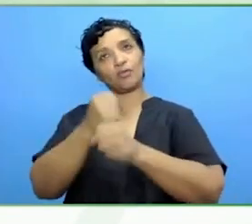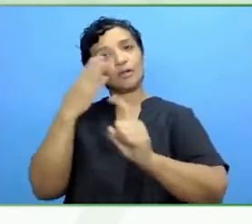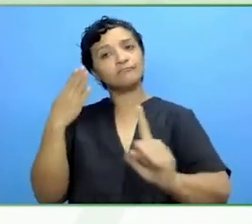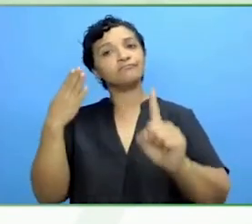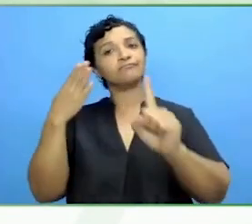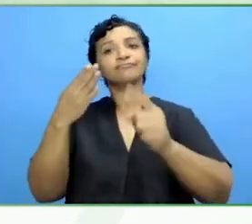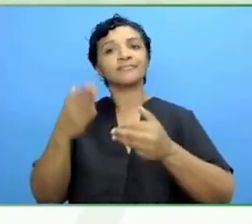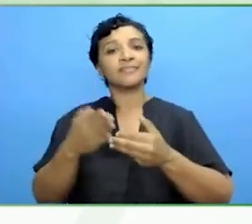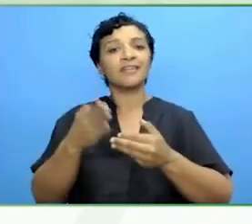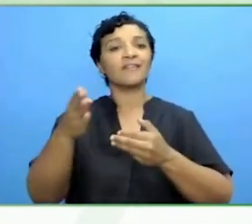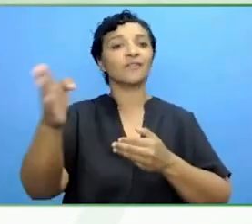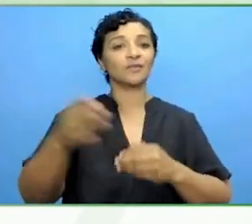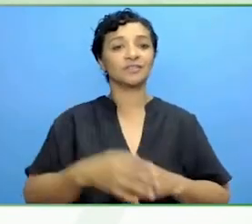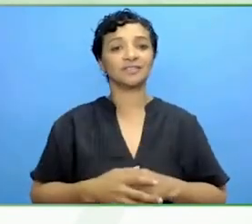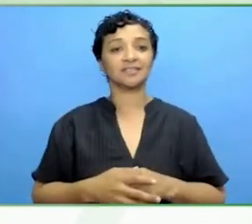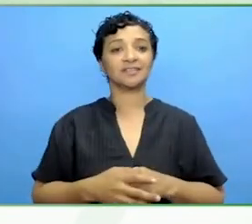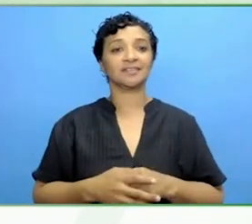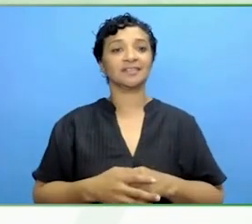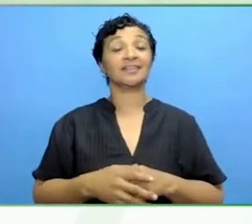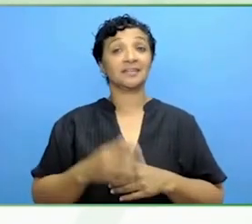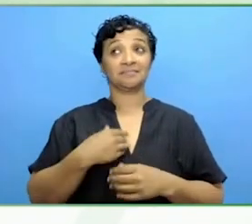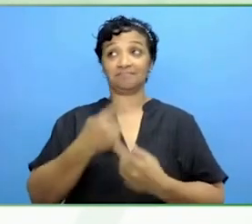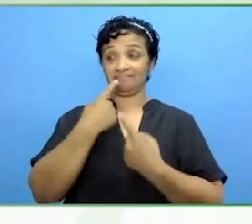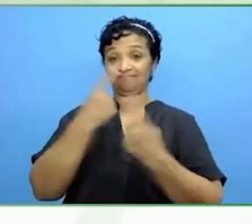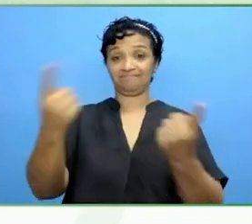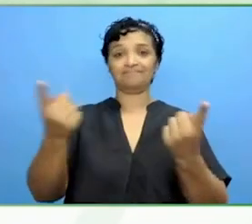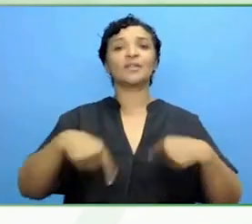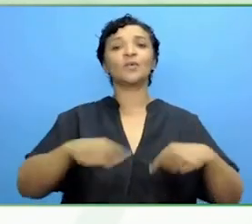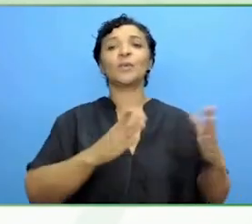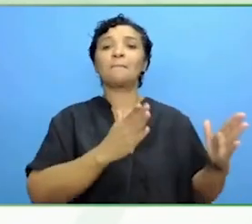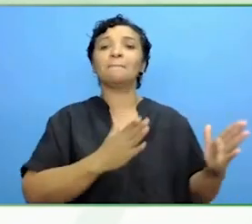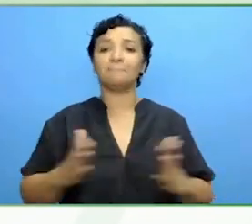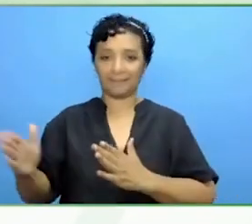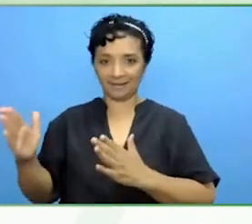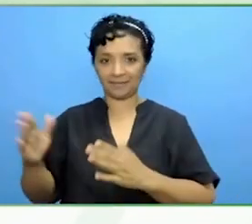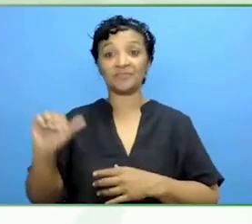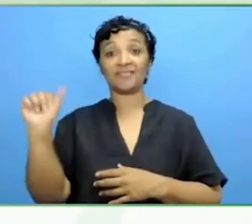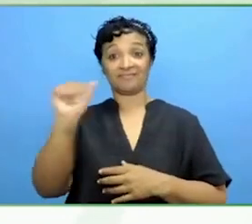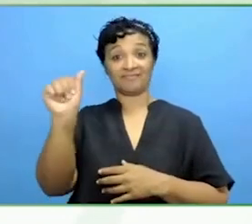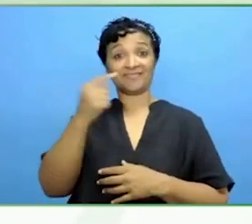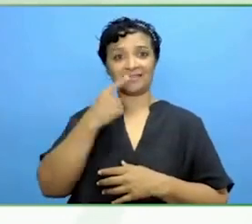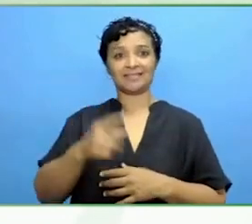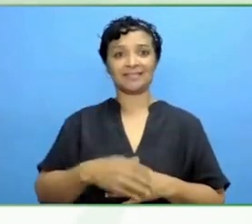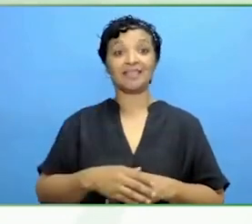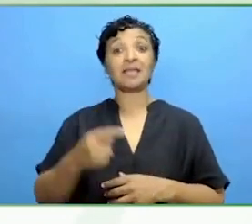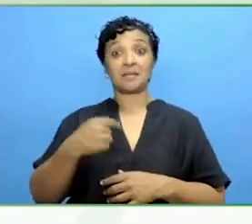that we had a planning conversation and Andria said she would be in the C-Suite, this is her future.